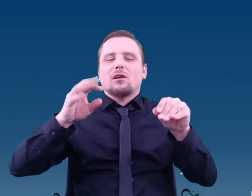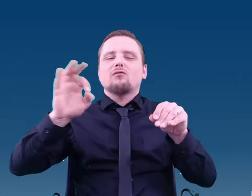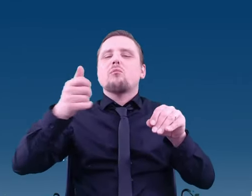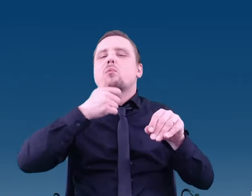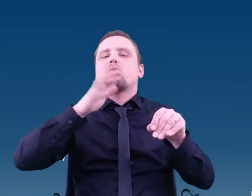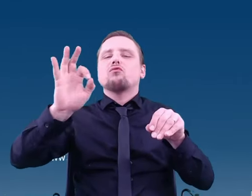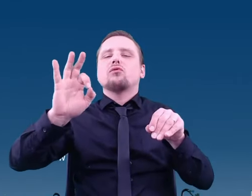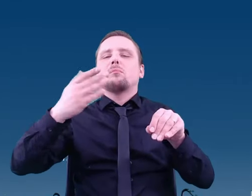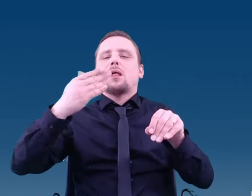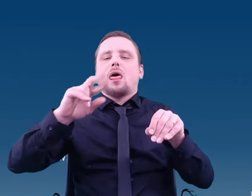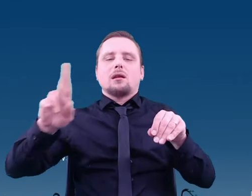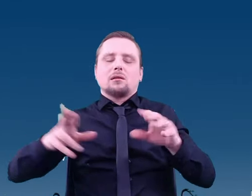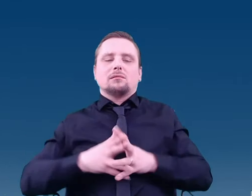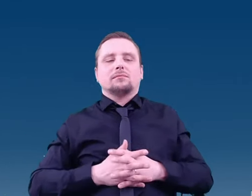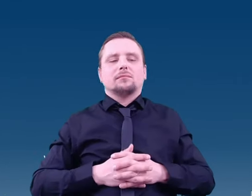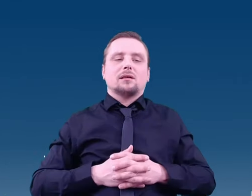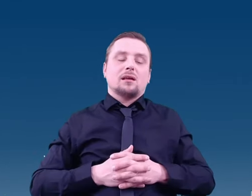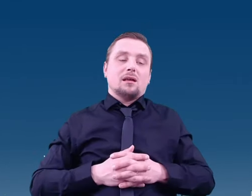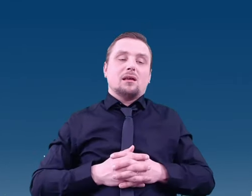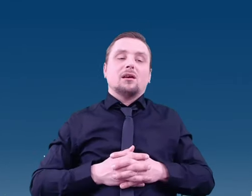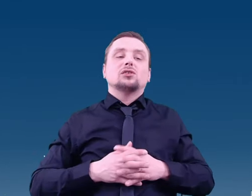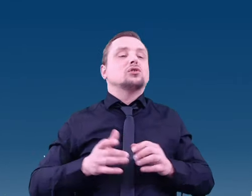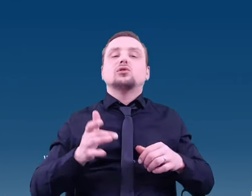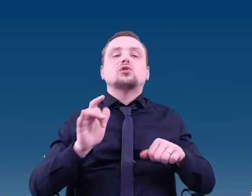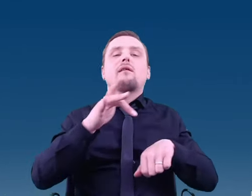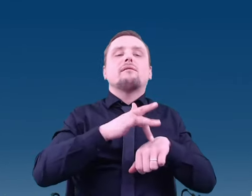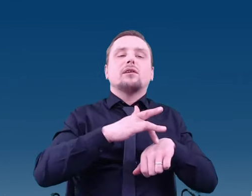We can conclude this part by stating that,